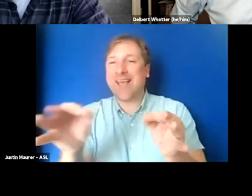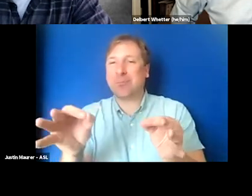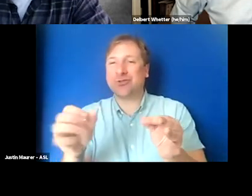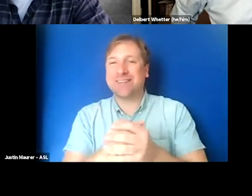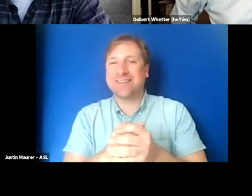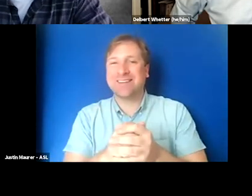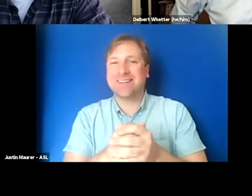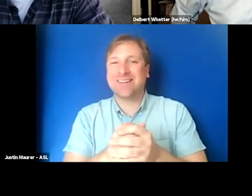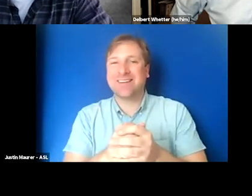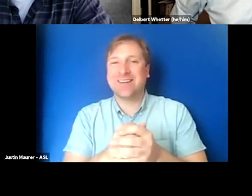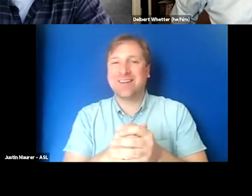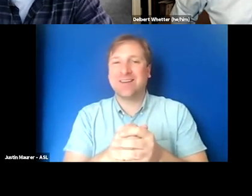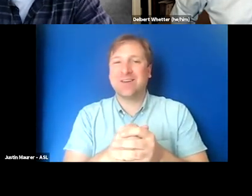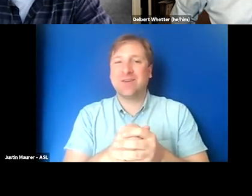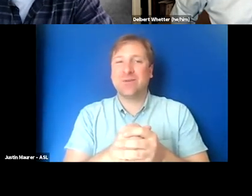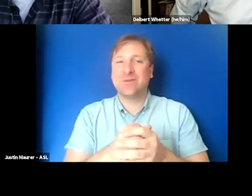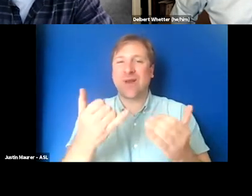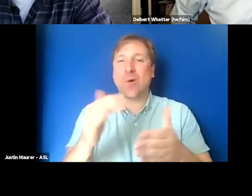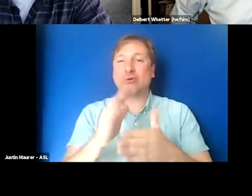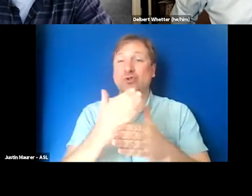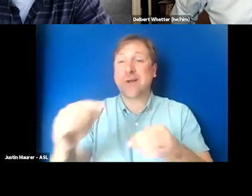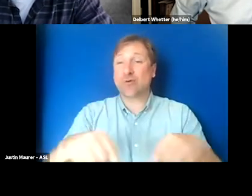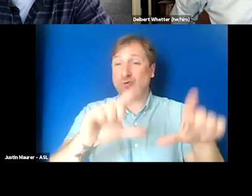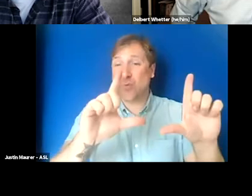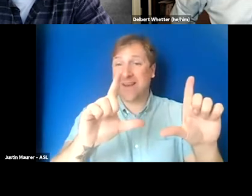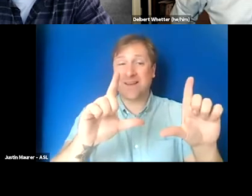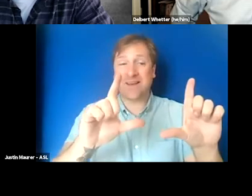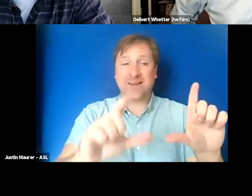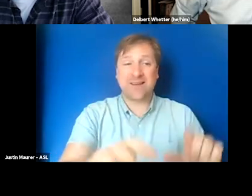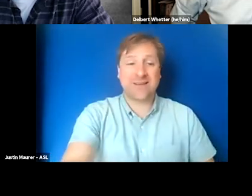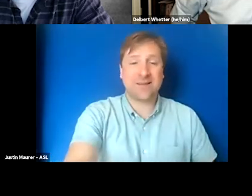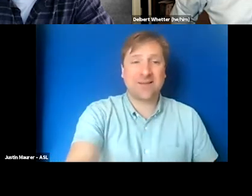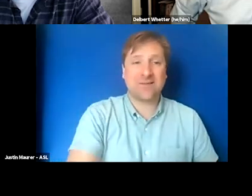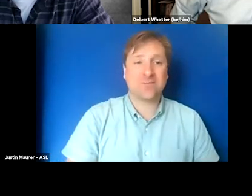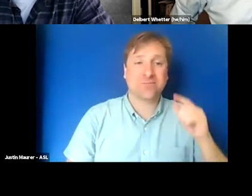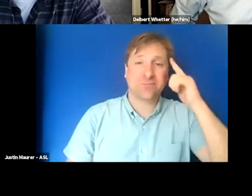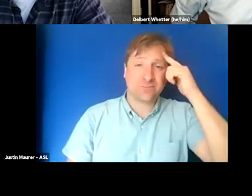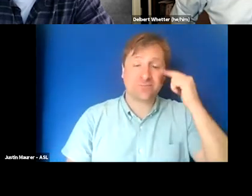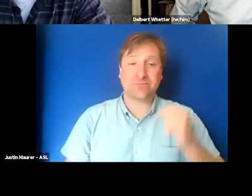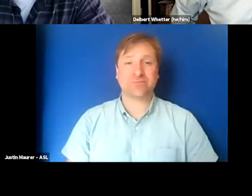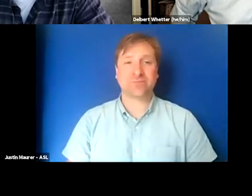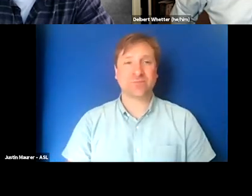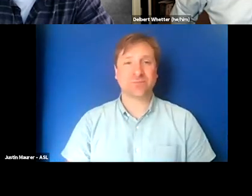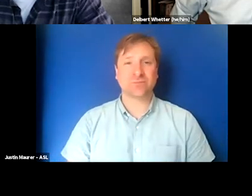So here I will share screen real quick. Where's my share screen? So here we go.